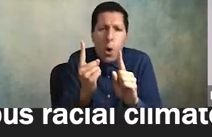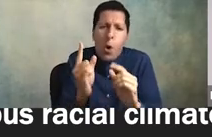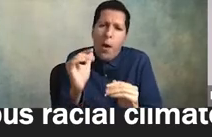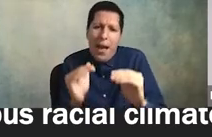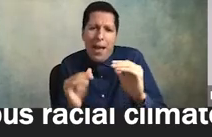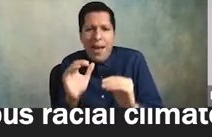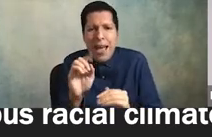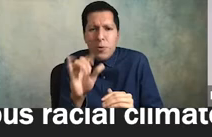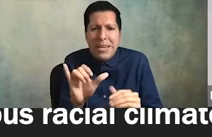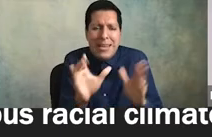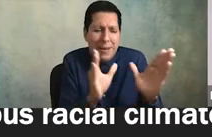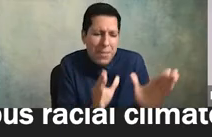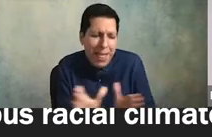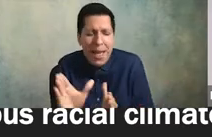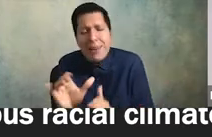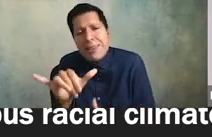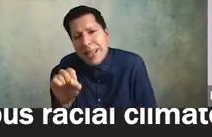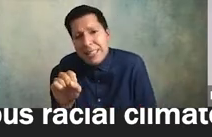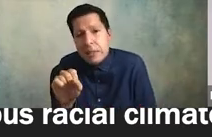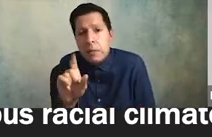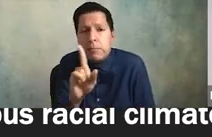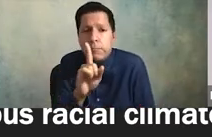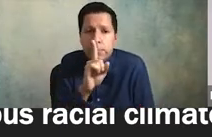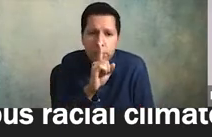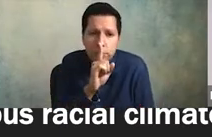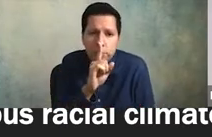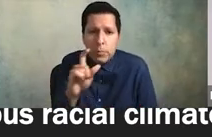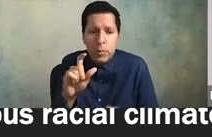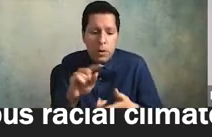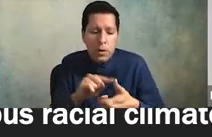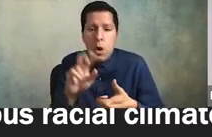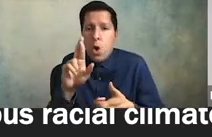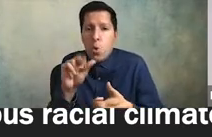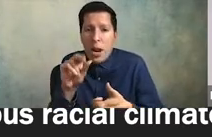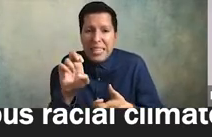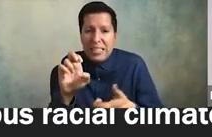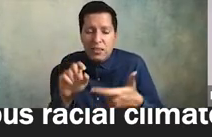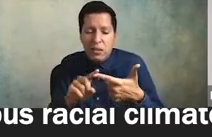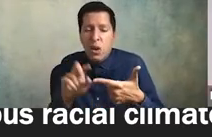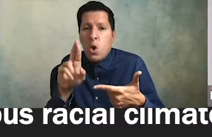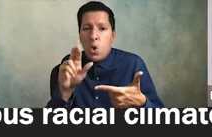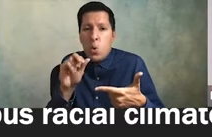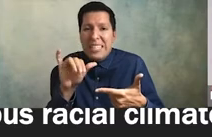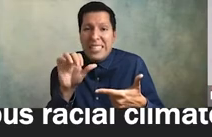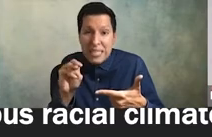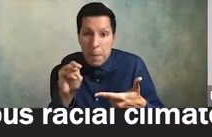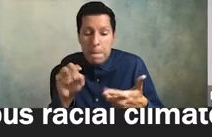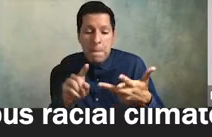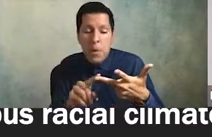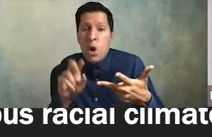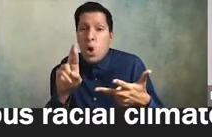and never once say a word about race about racism about racist institutional cultures